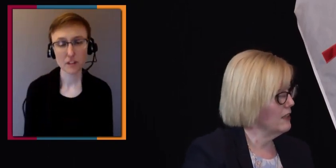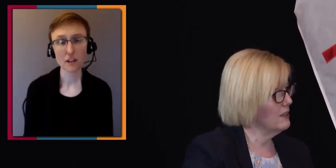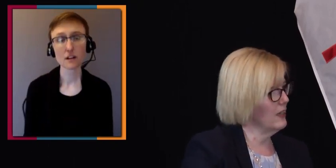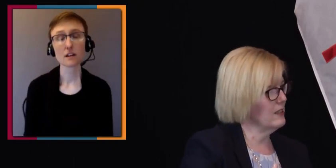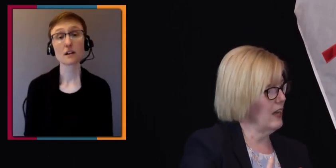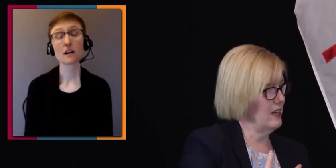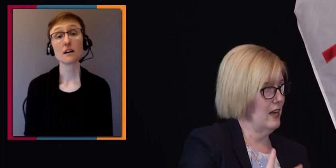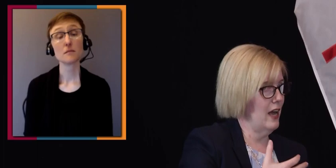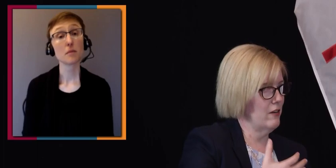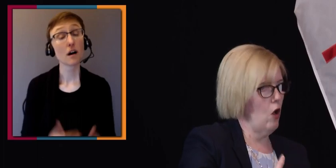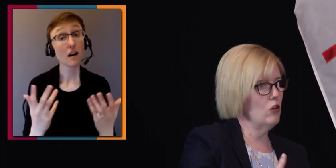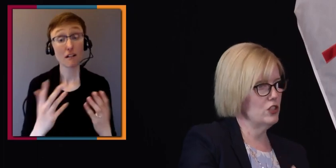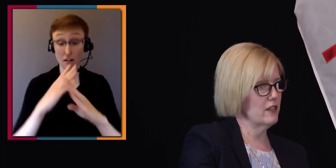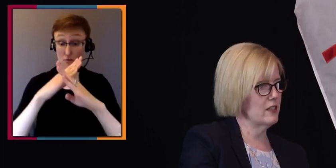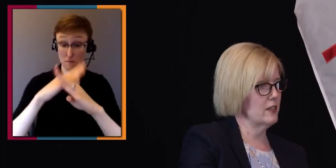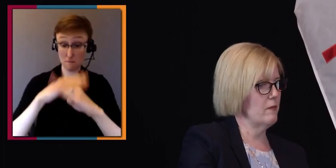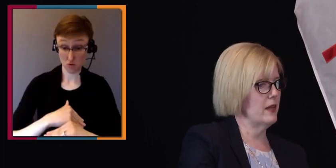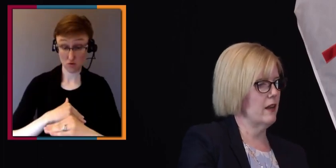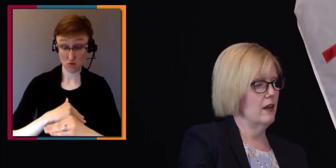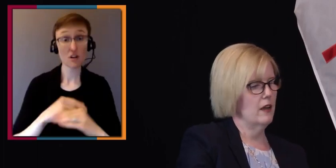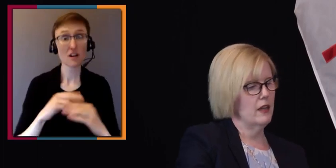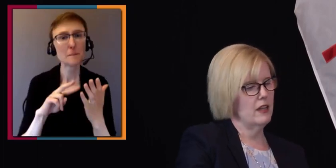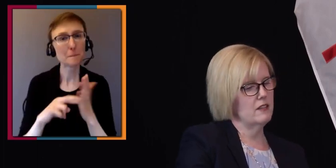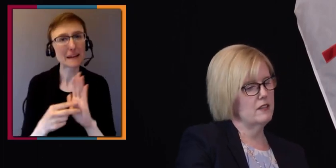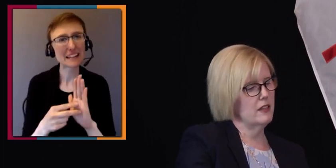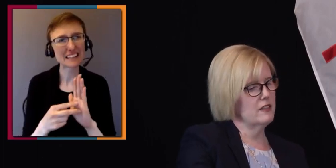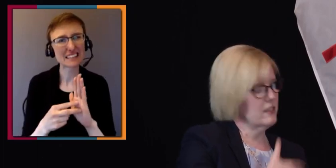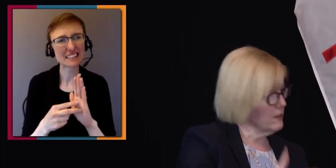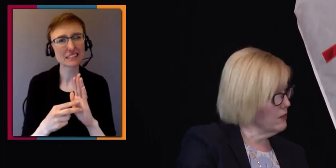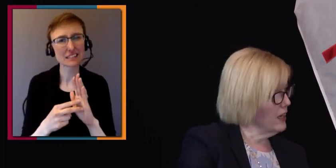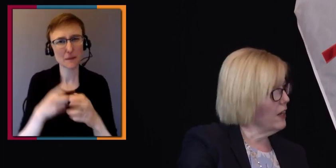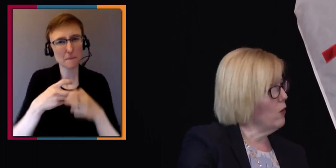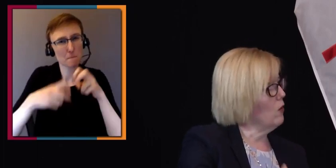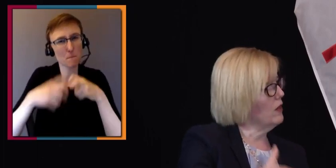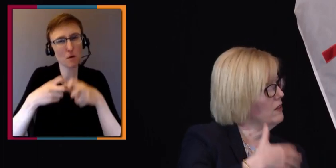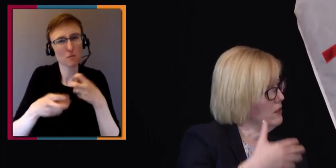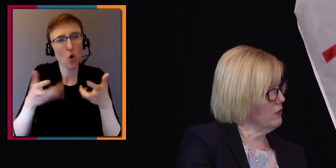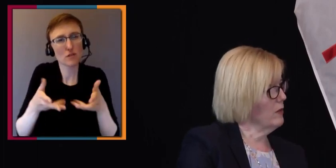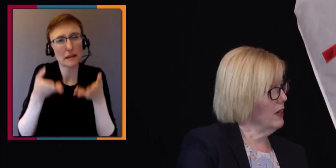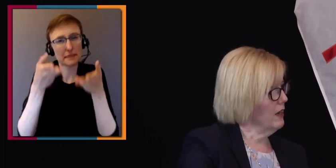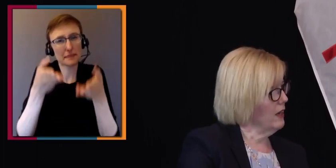It's acknowledging that something is excluding or is discriminating,